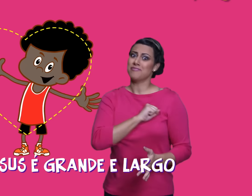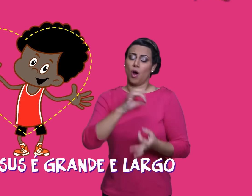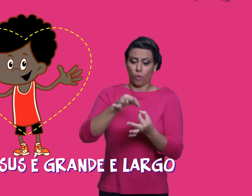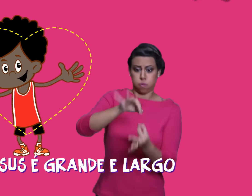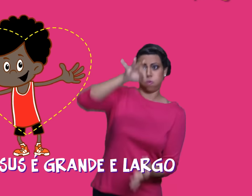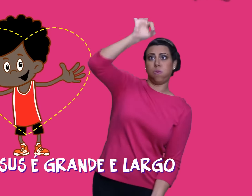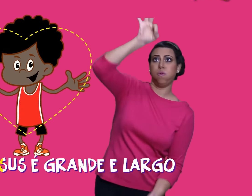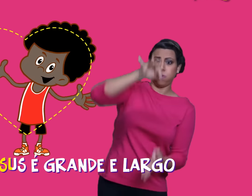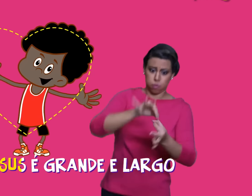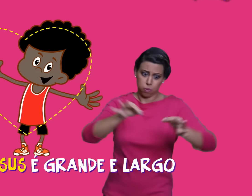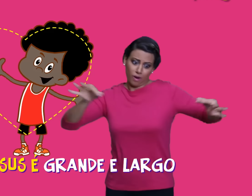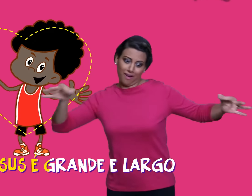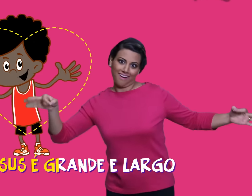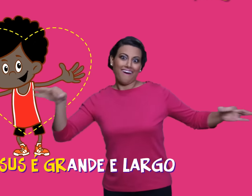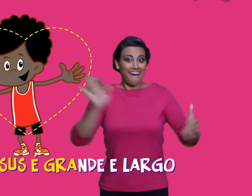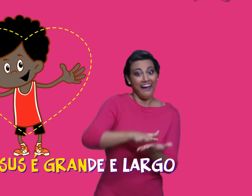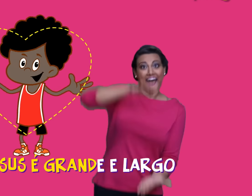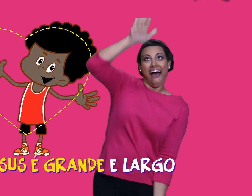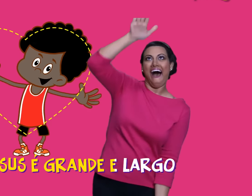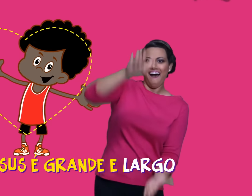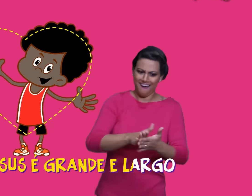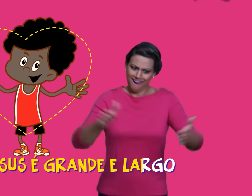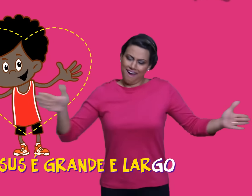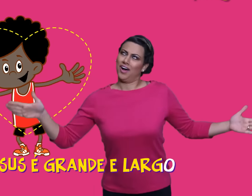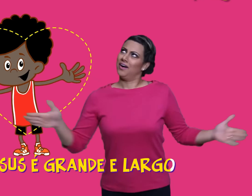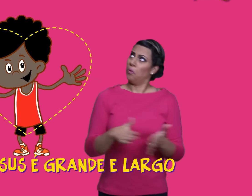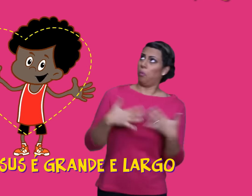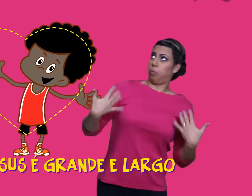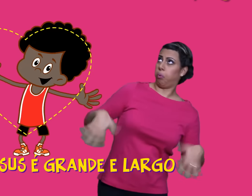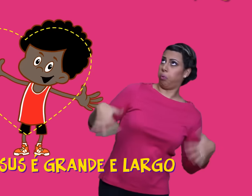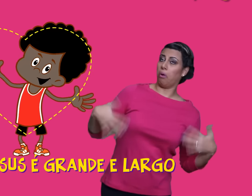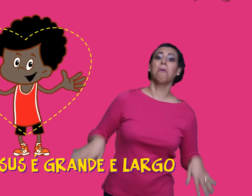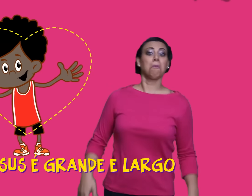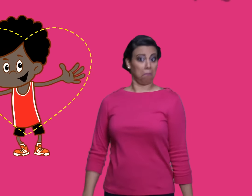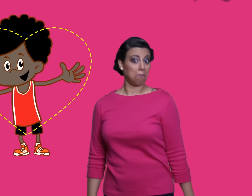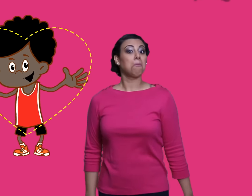THE LOVE OF JESUS IS BIG AND WIDE